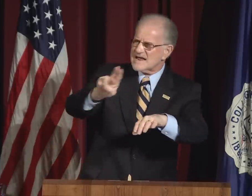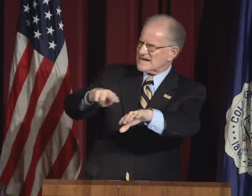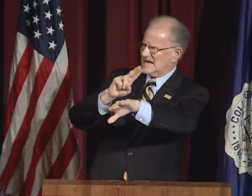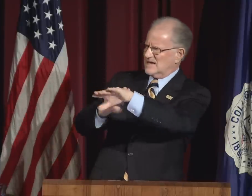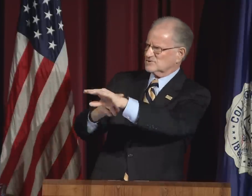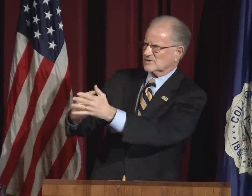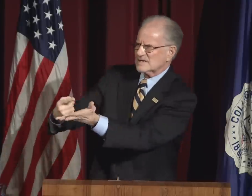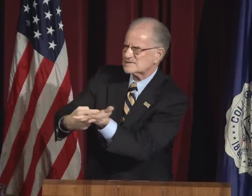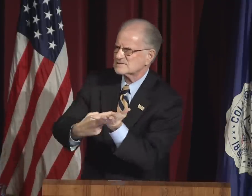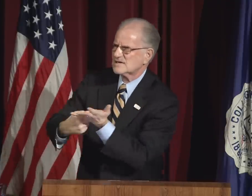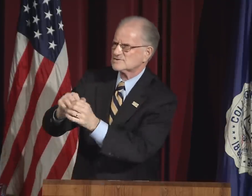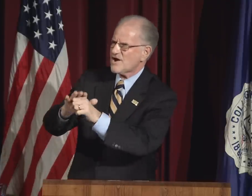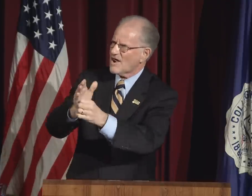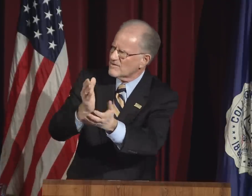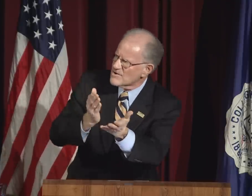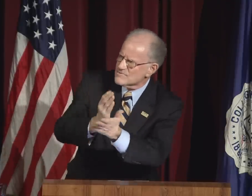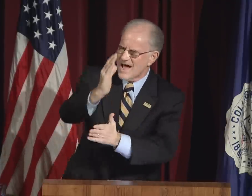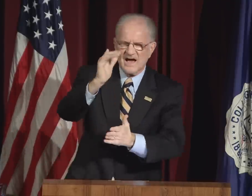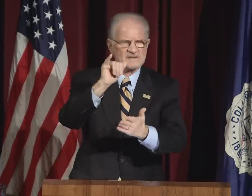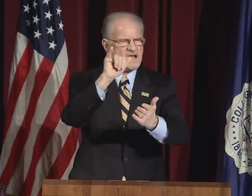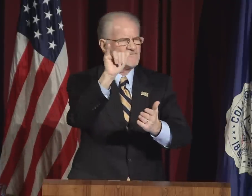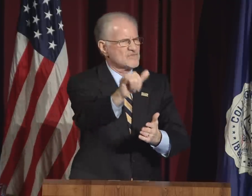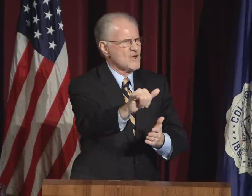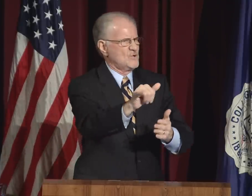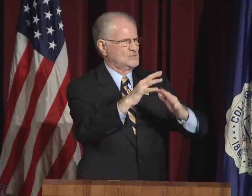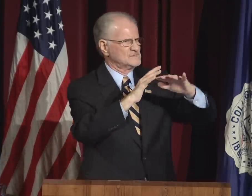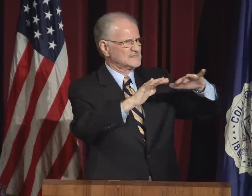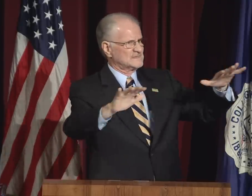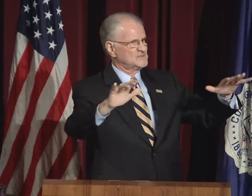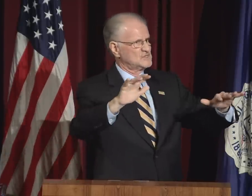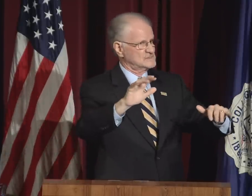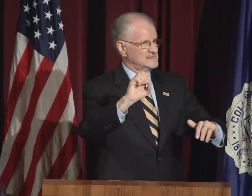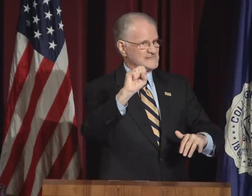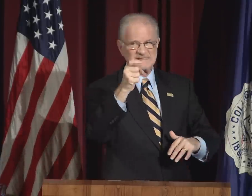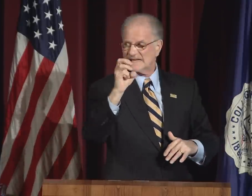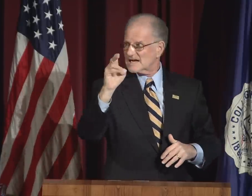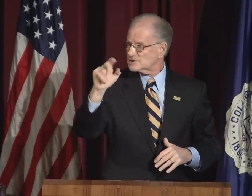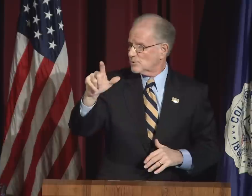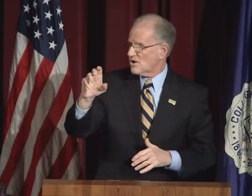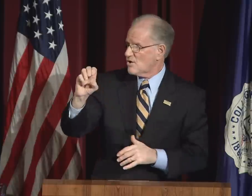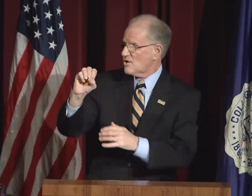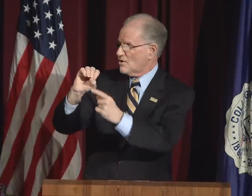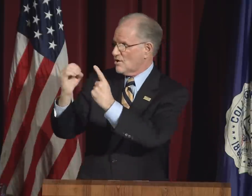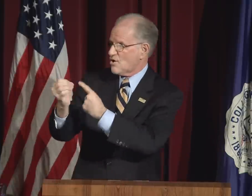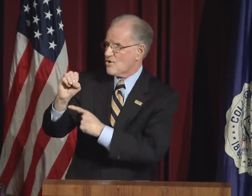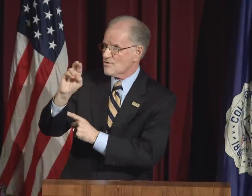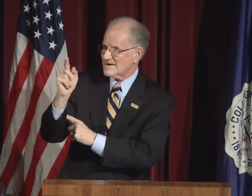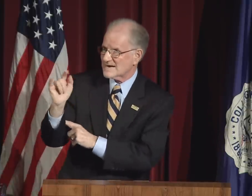in our society. The national discussion on the rights of those